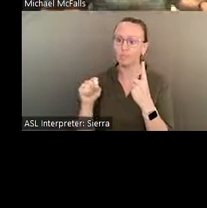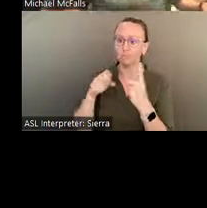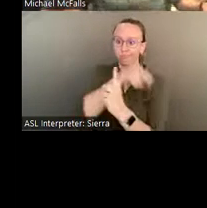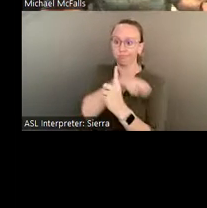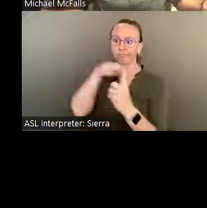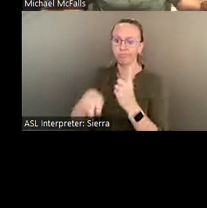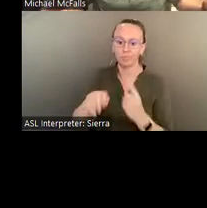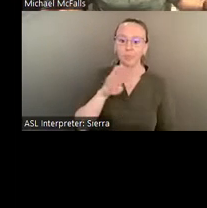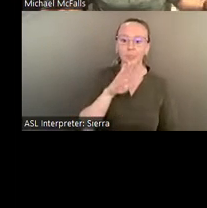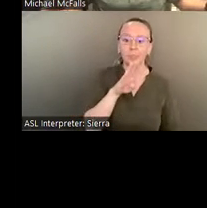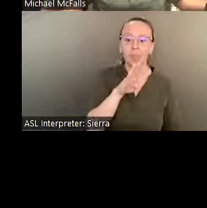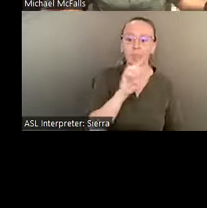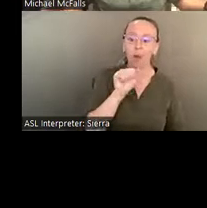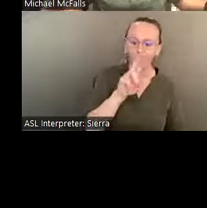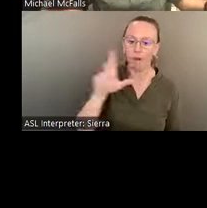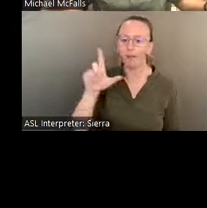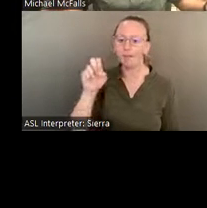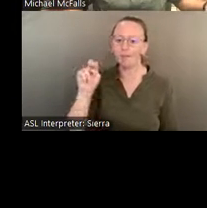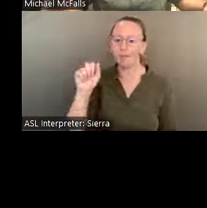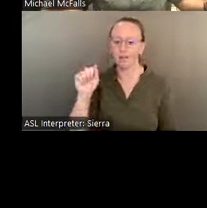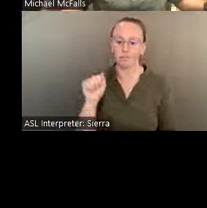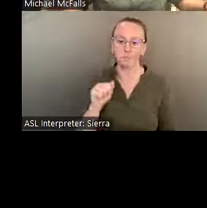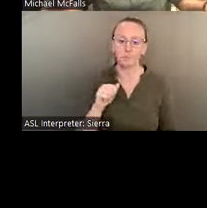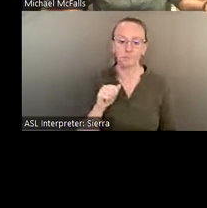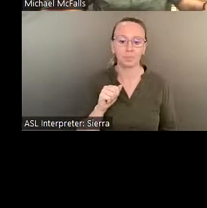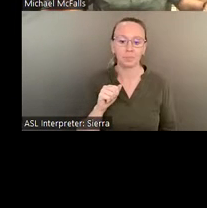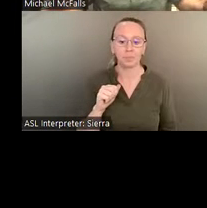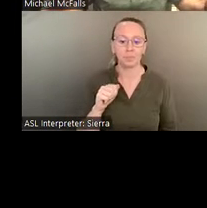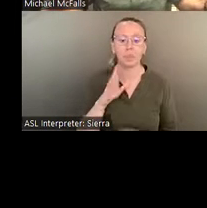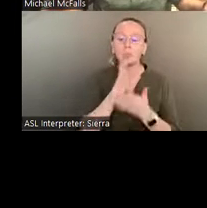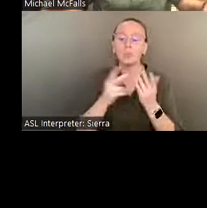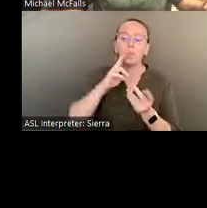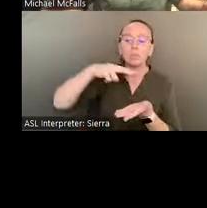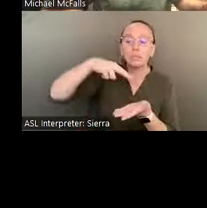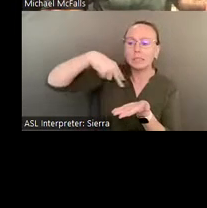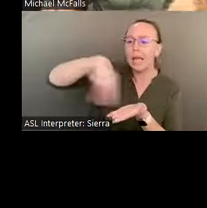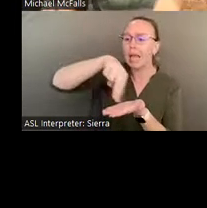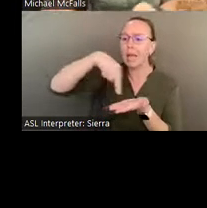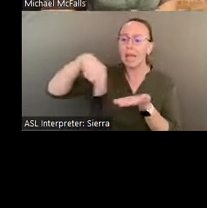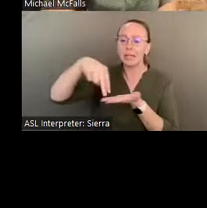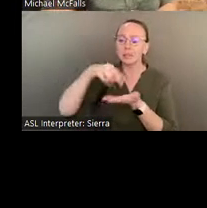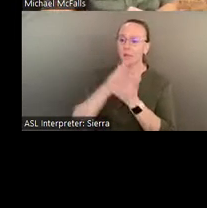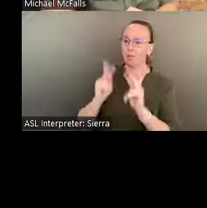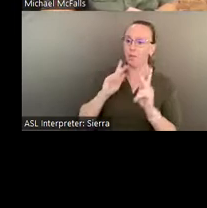He would do a ceremonial dance in the stampede. Some people said he would make patterns that would look like mandalas in the sand when